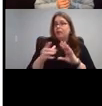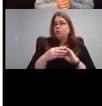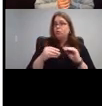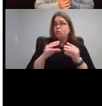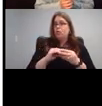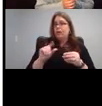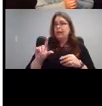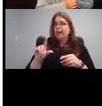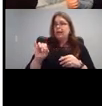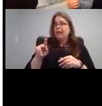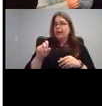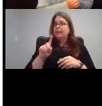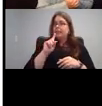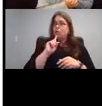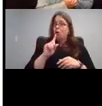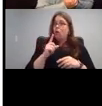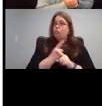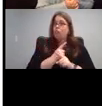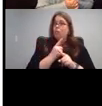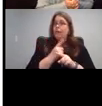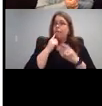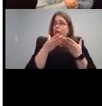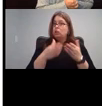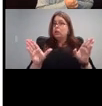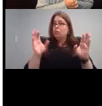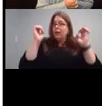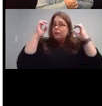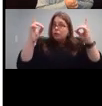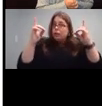for use in a Gen Ed's general education or not DHH classroom